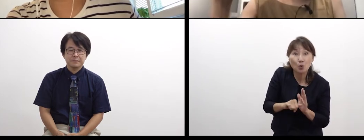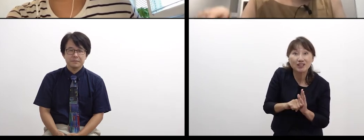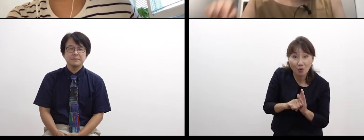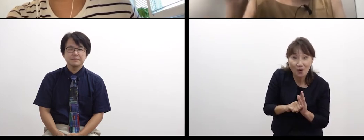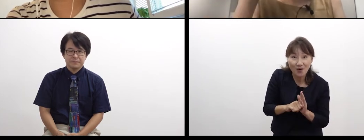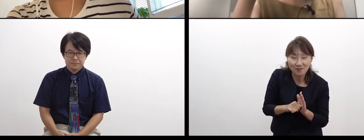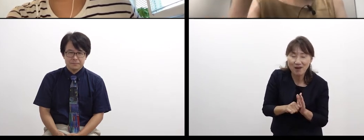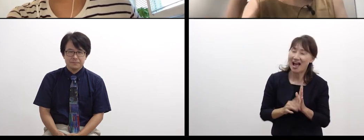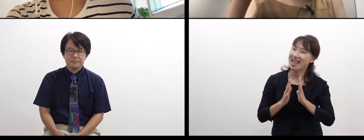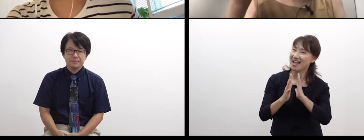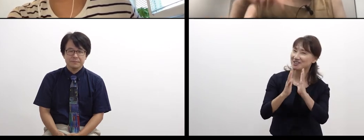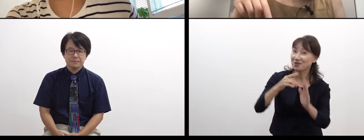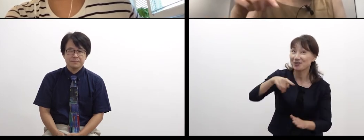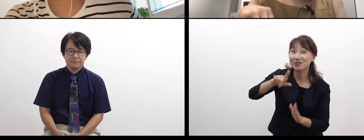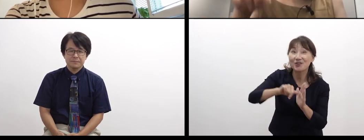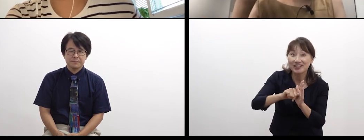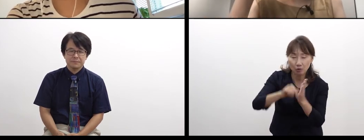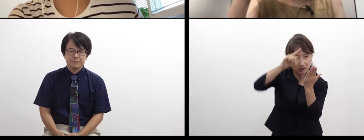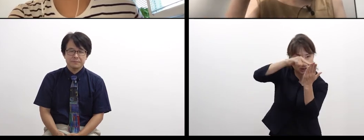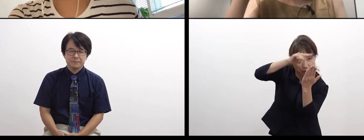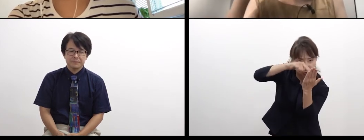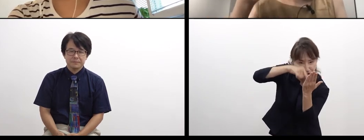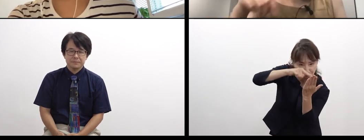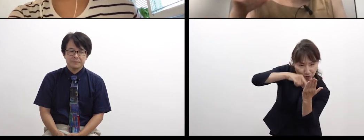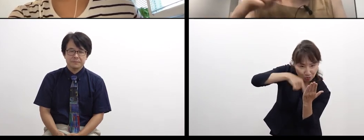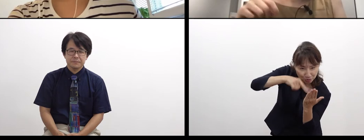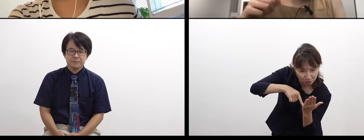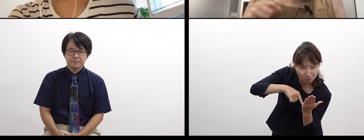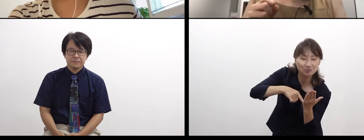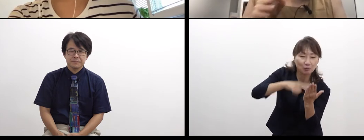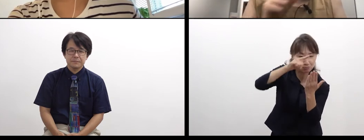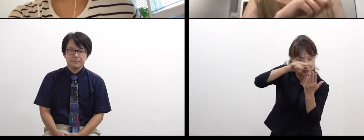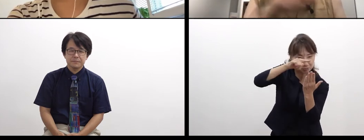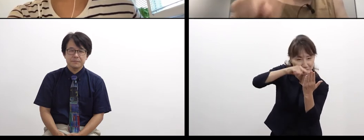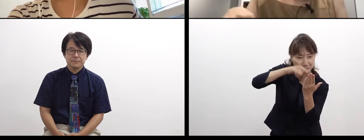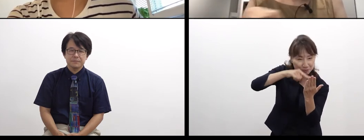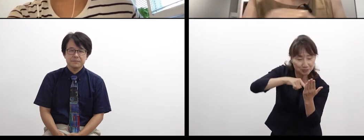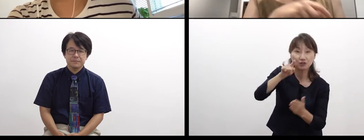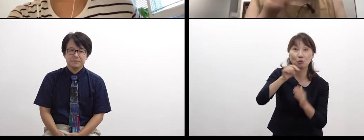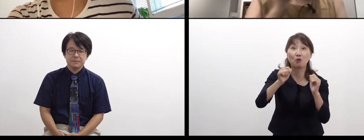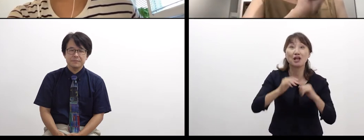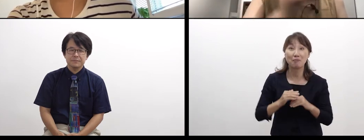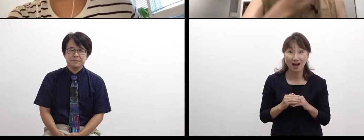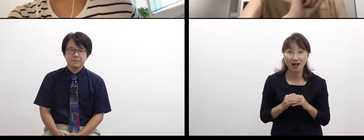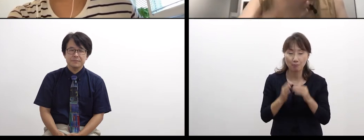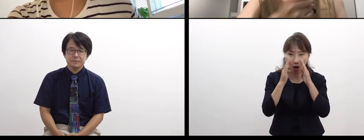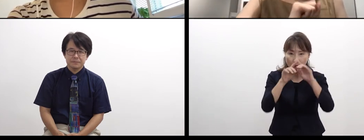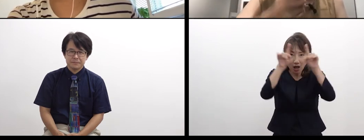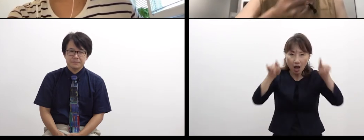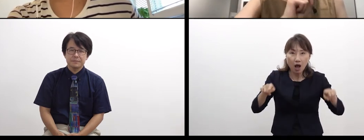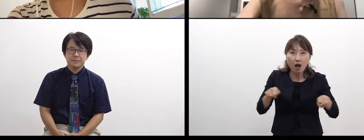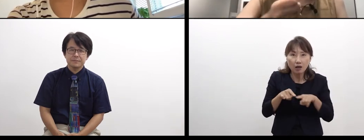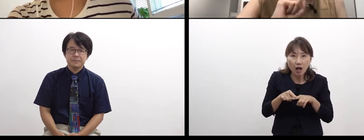like the one for a school trip in our childhood, and a person who wrote something on a sheet of paper